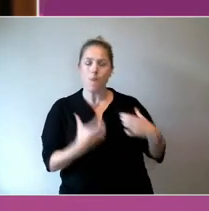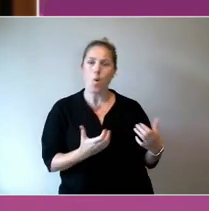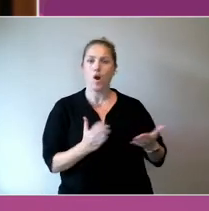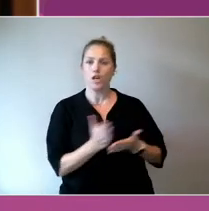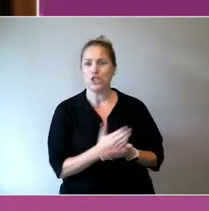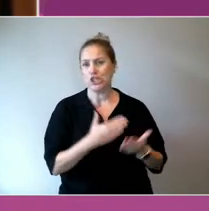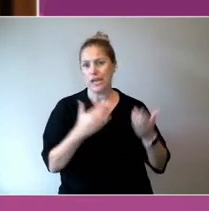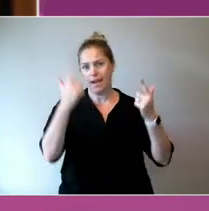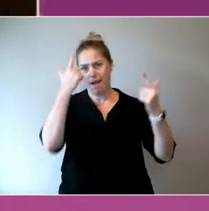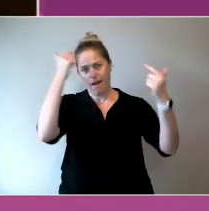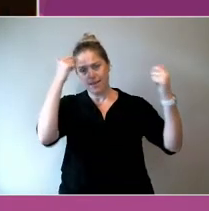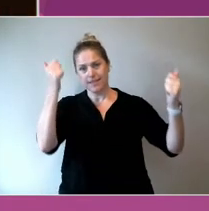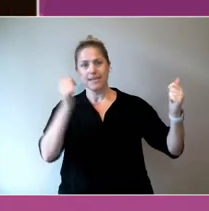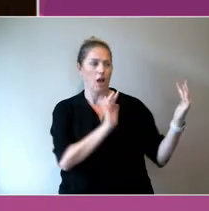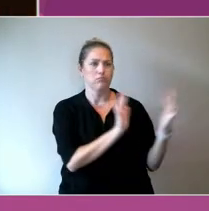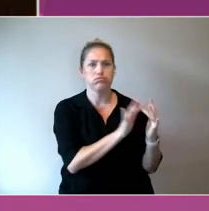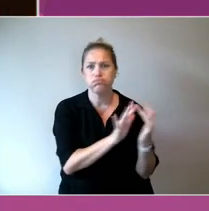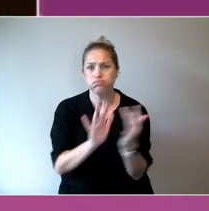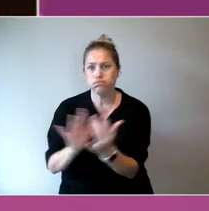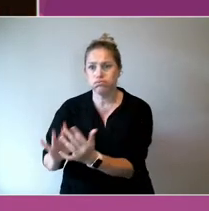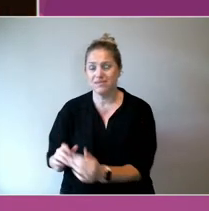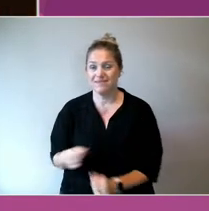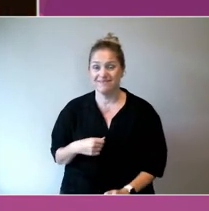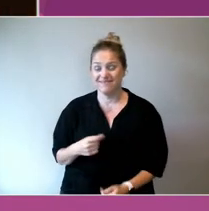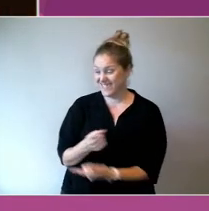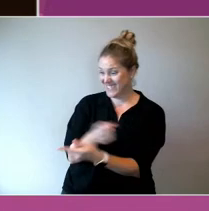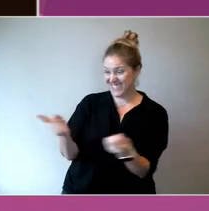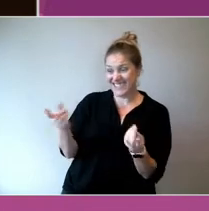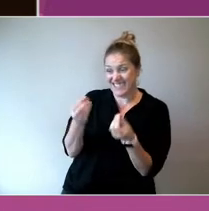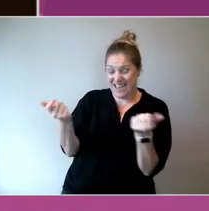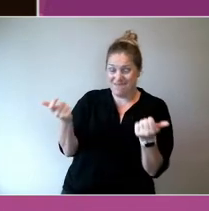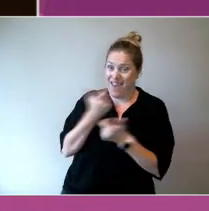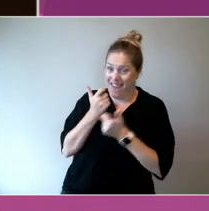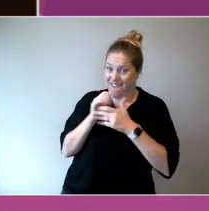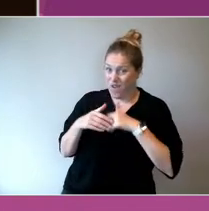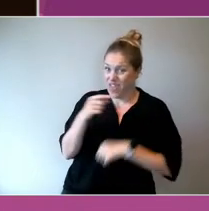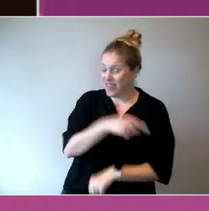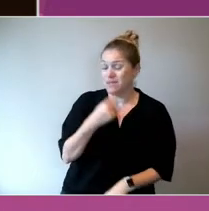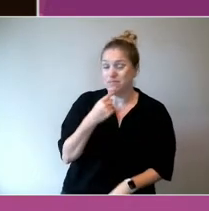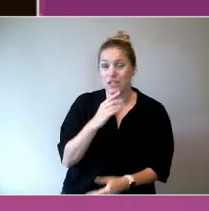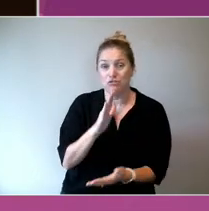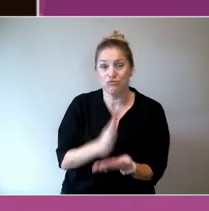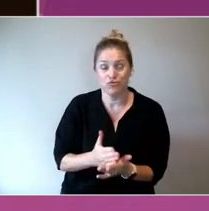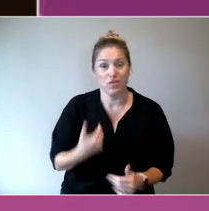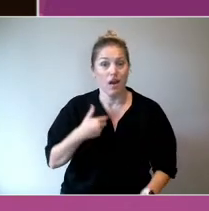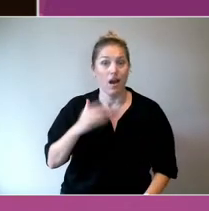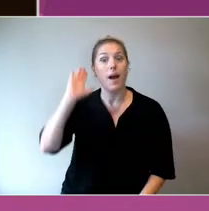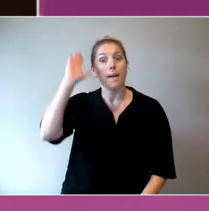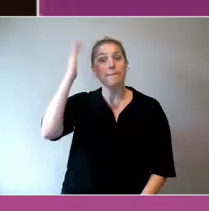You laugh, but I did a strategic comms review, and they had 17 key